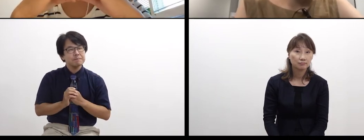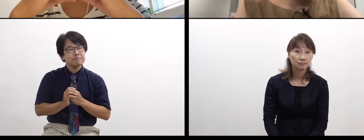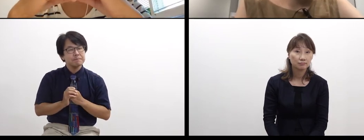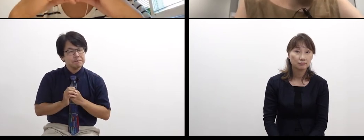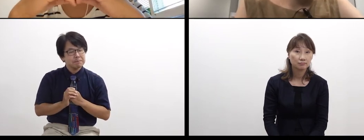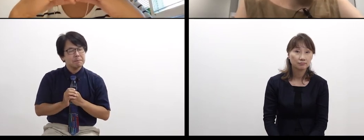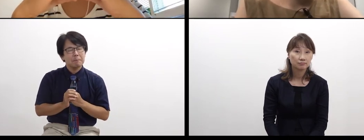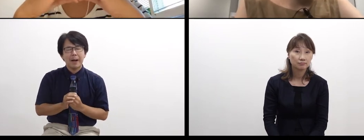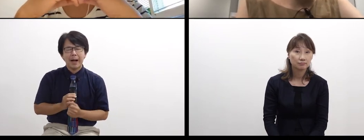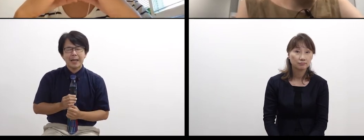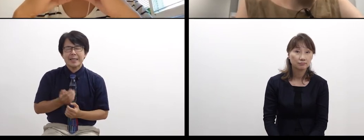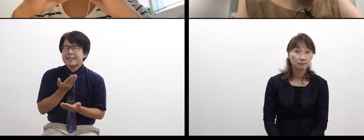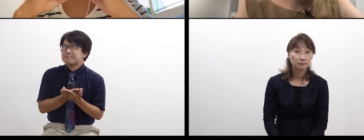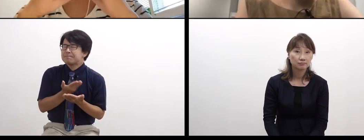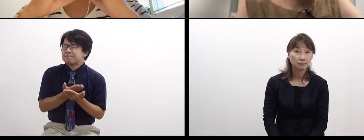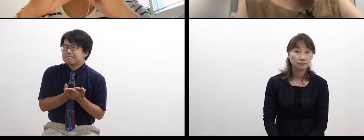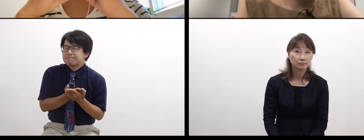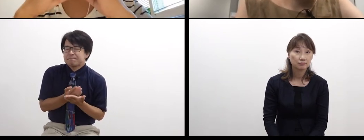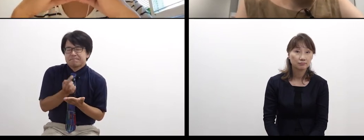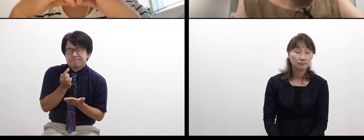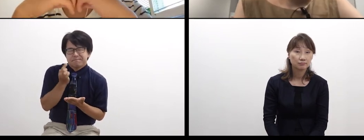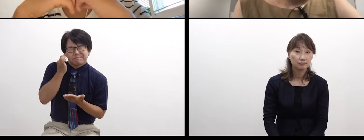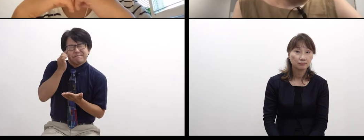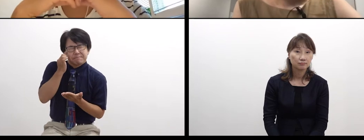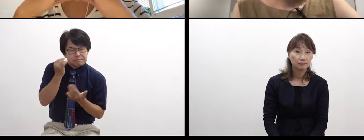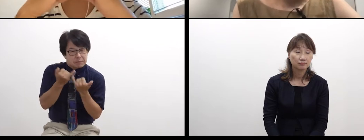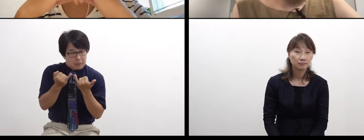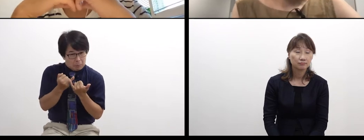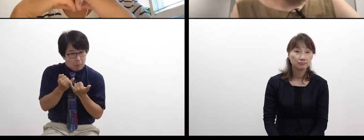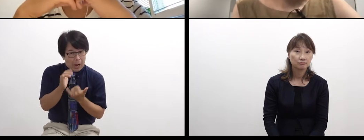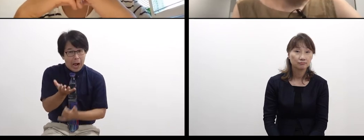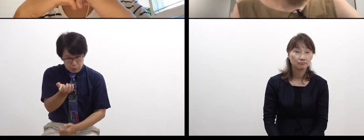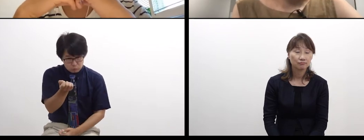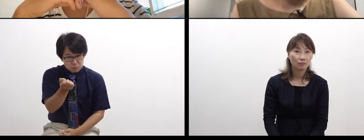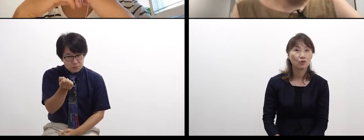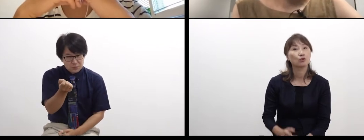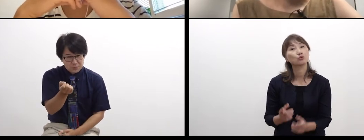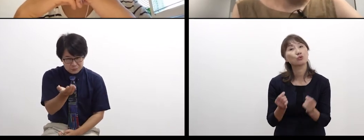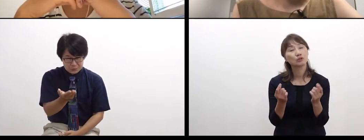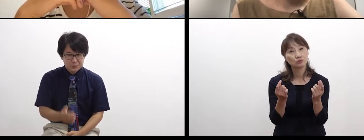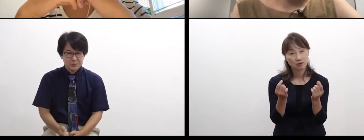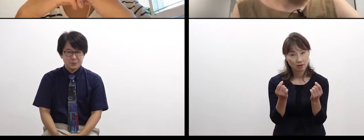more fun? WADA: Well,